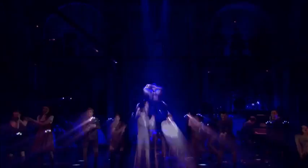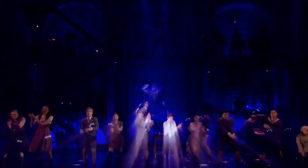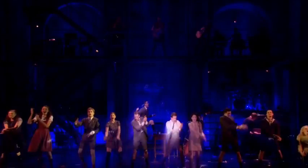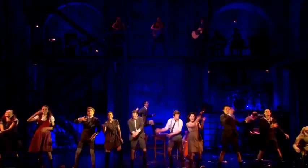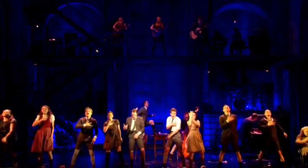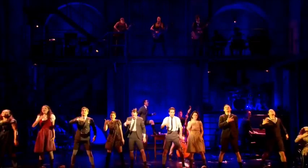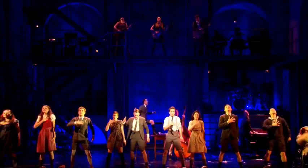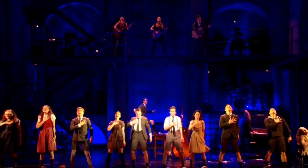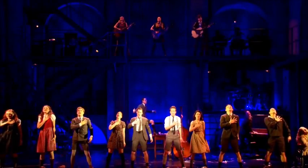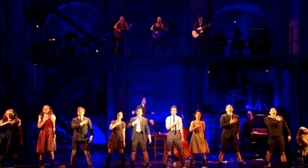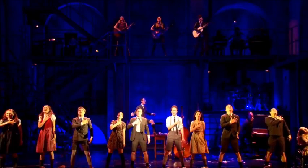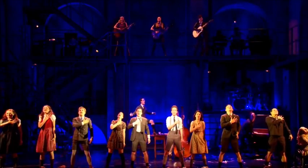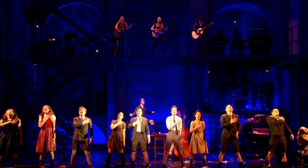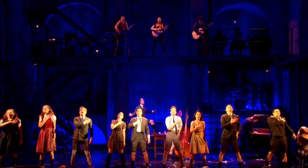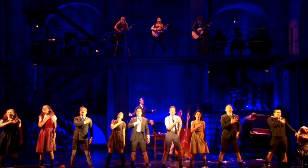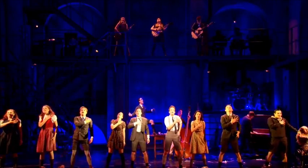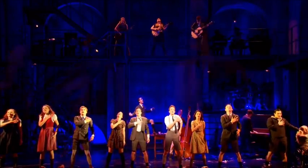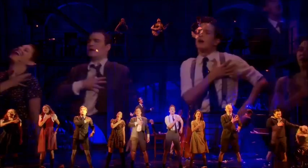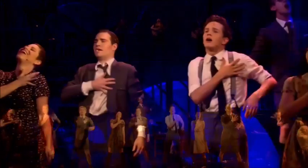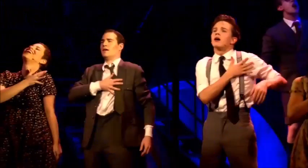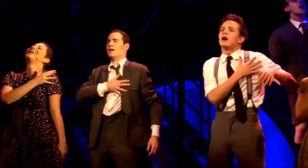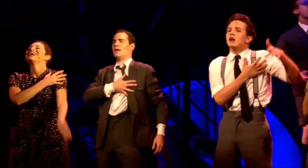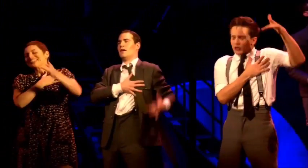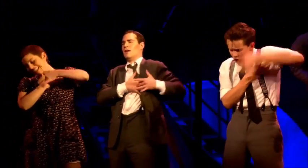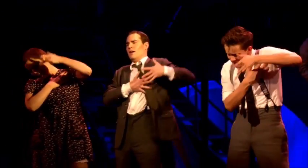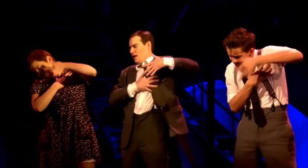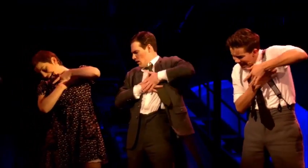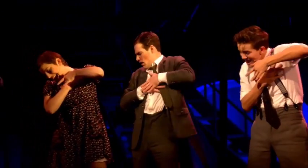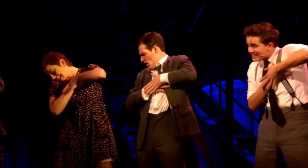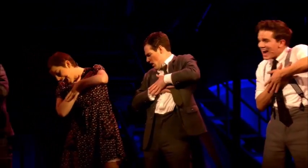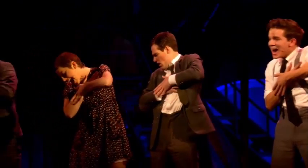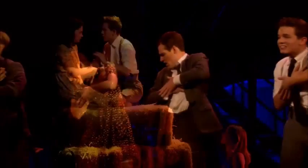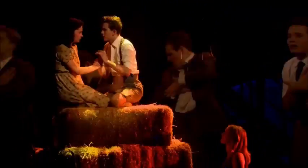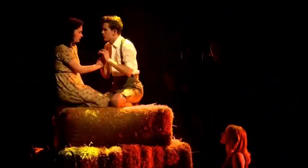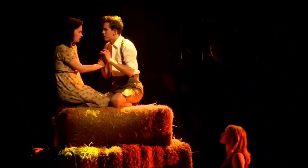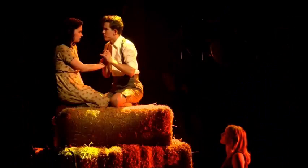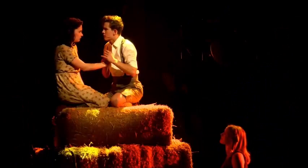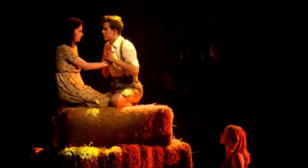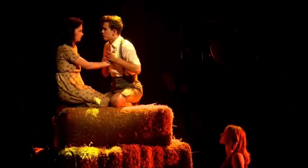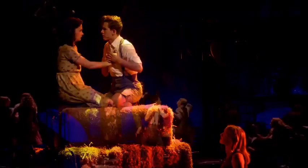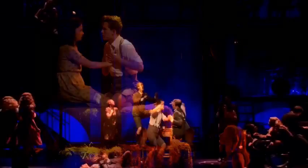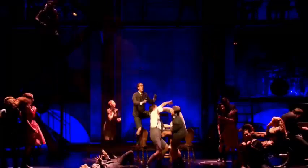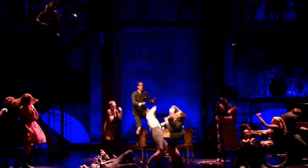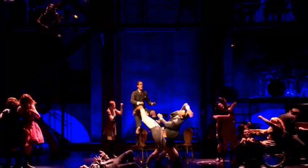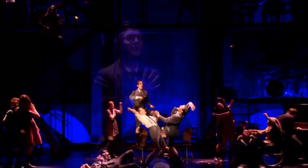They light a candle and hope that it glows [Intro to 'Touch Me']